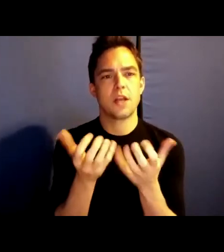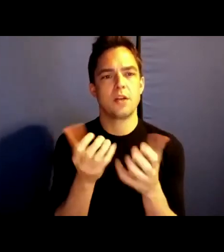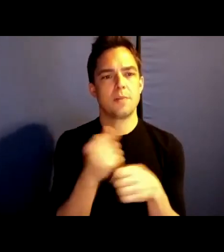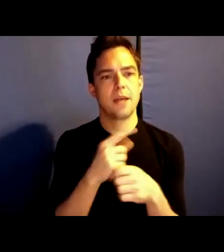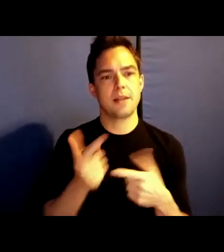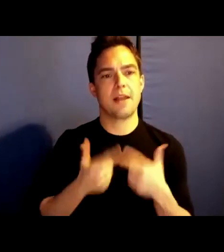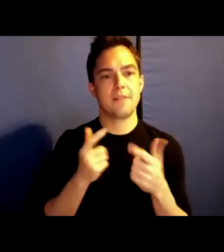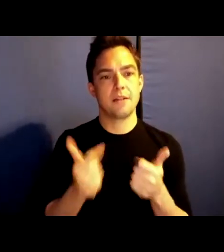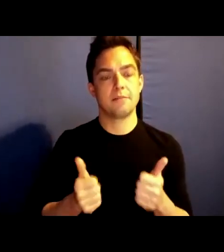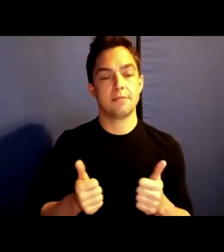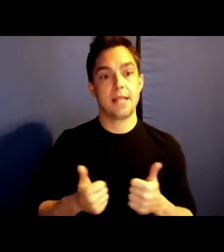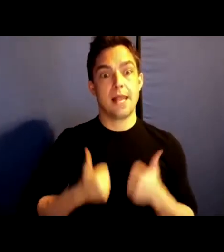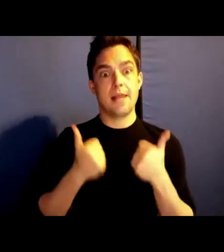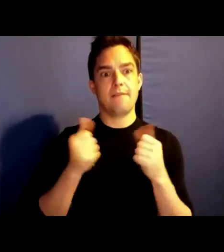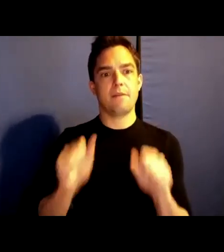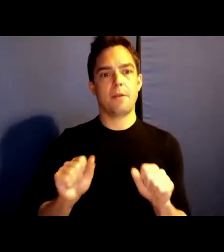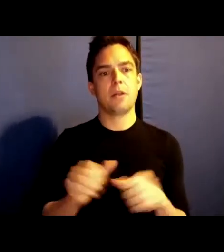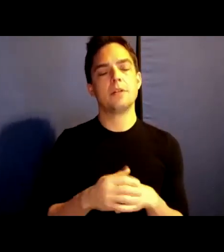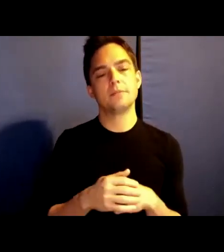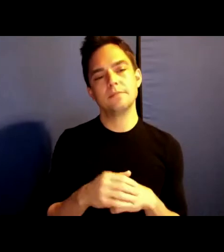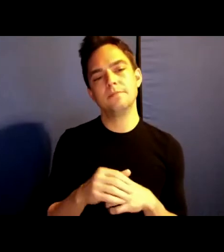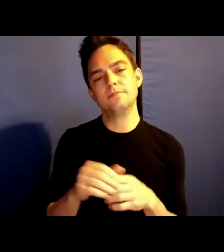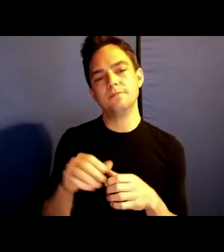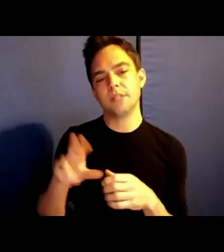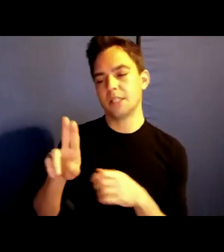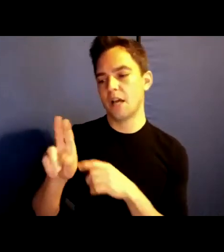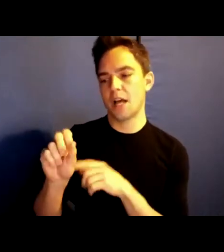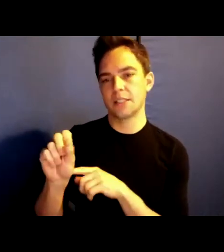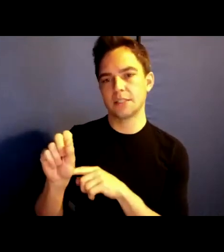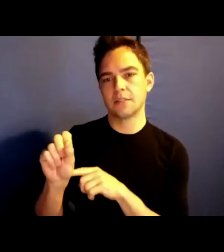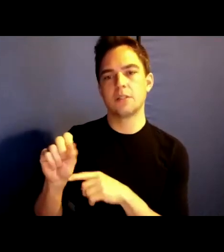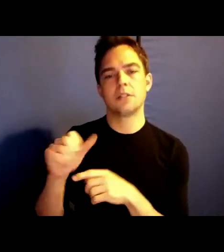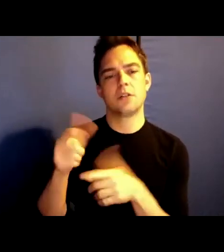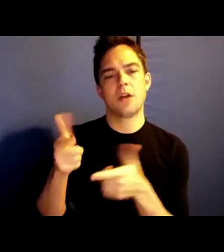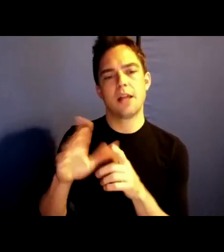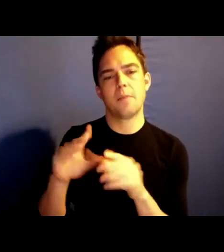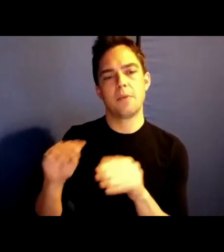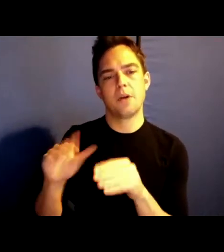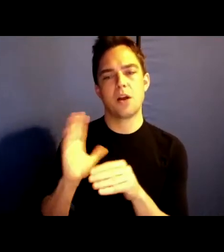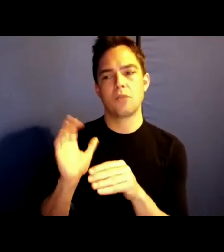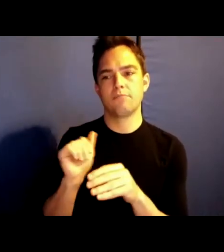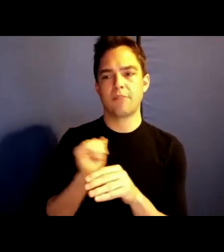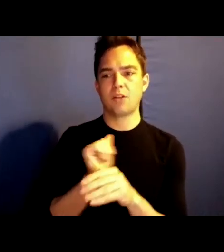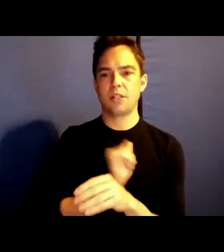In other words, an us that is willing to put our whole selves on the line, to abandon what